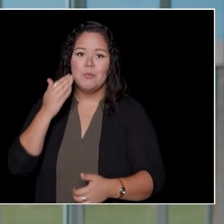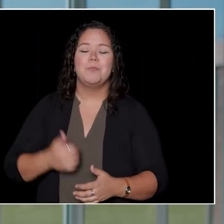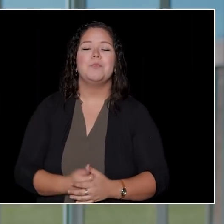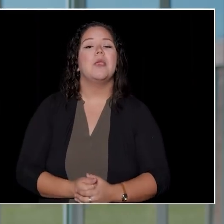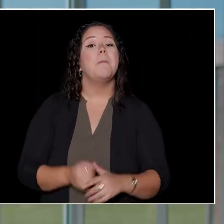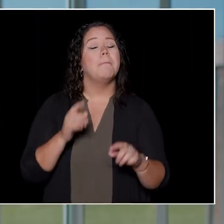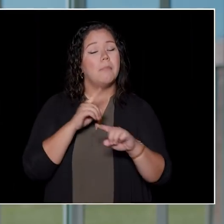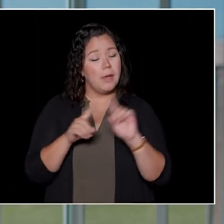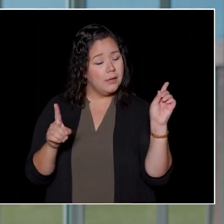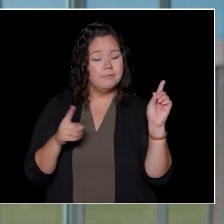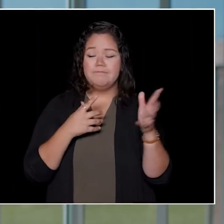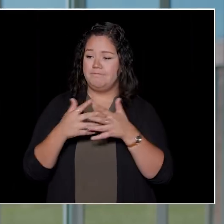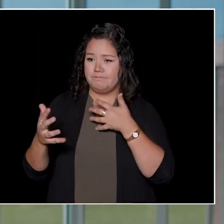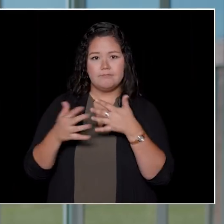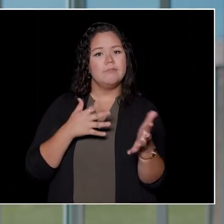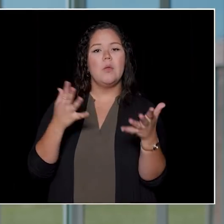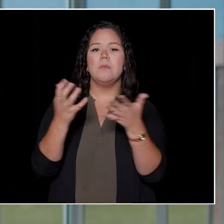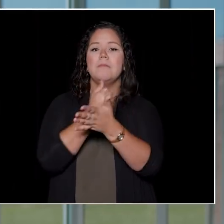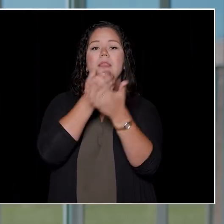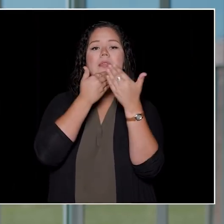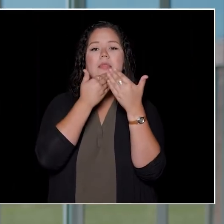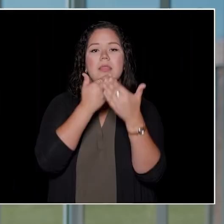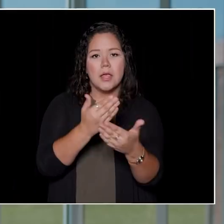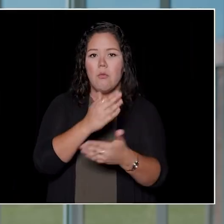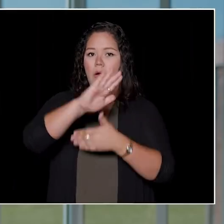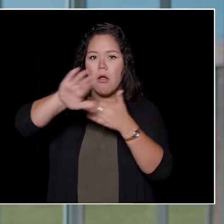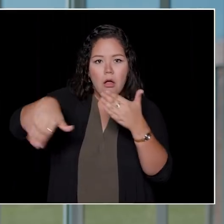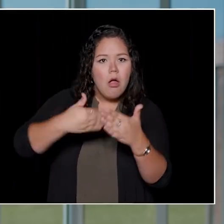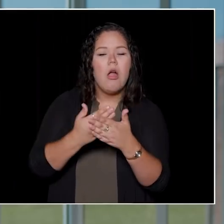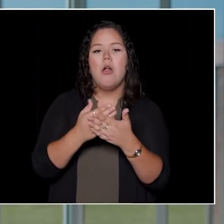But we want to say thank you to all of you that are here